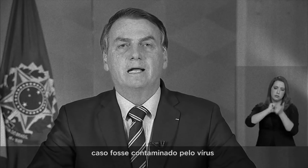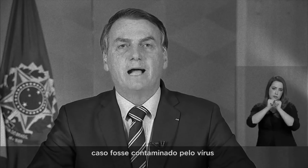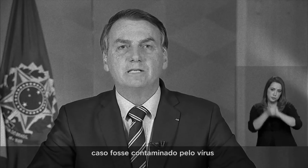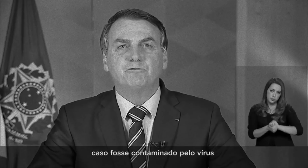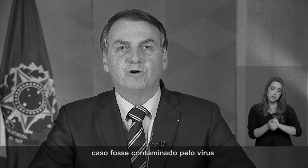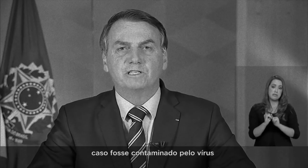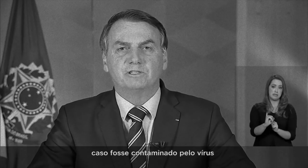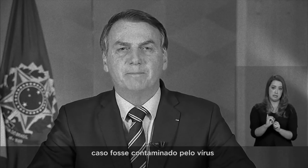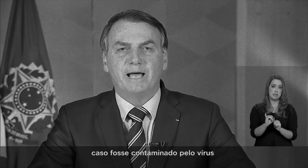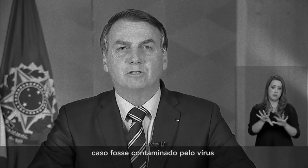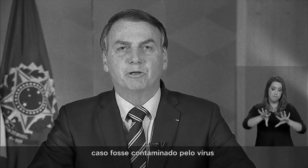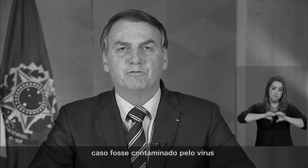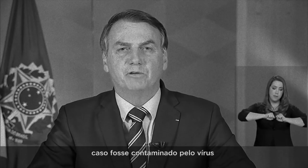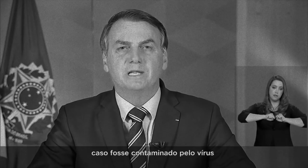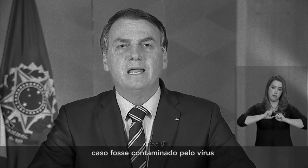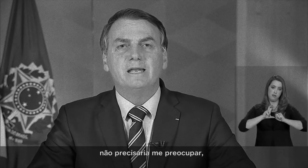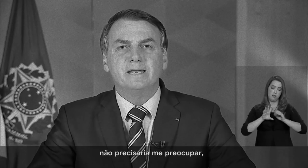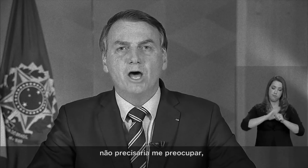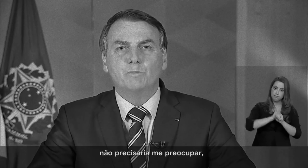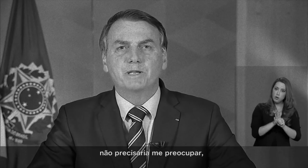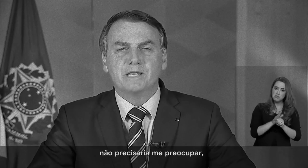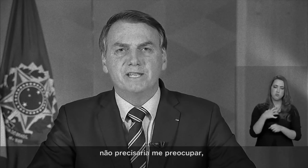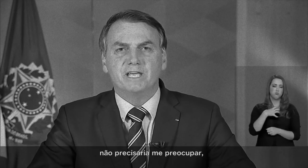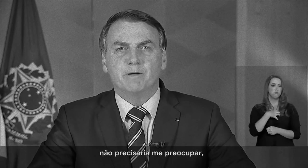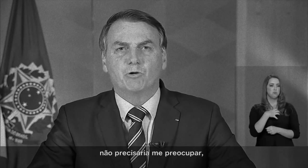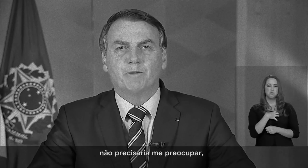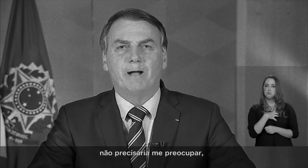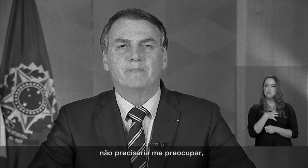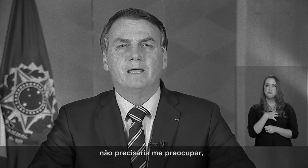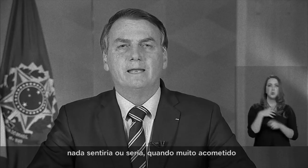if I were contaminated by the virus I wouldn't have to worry about it.